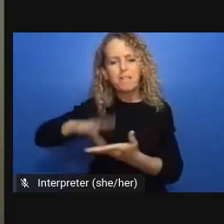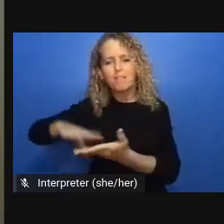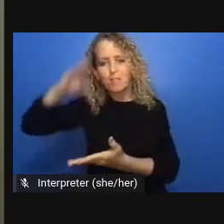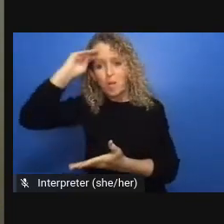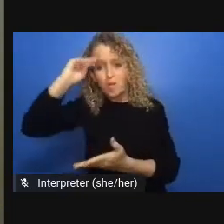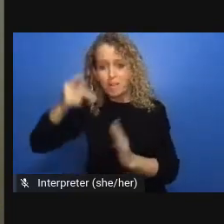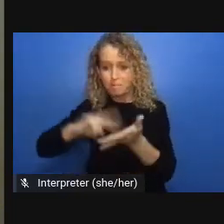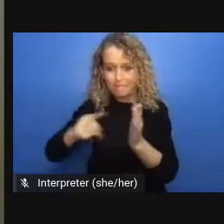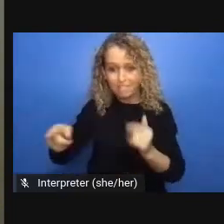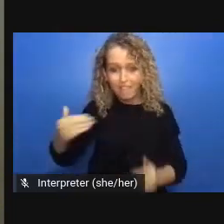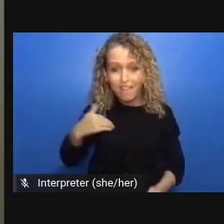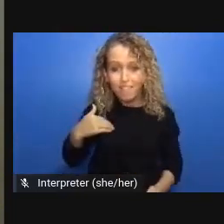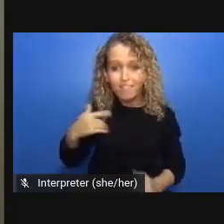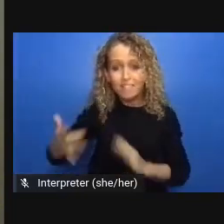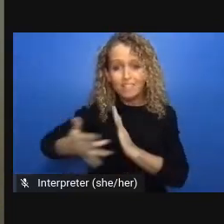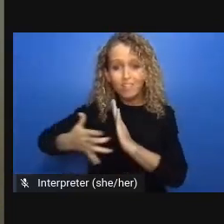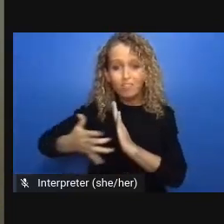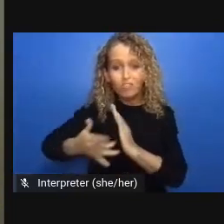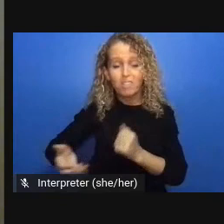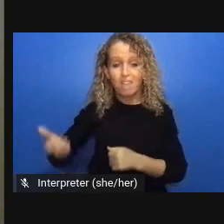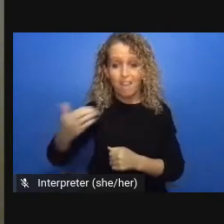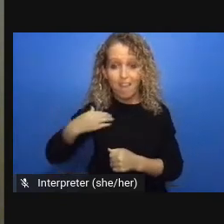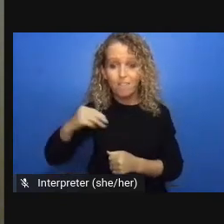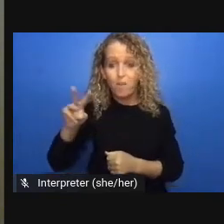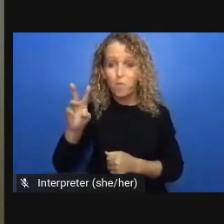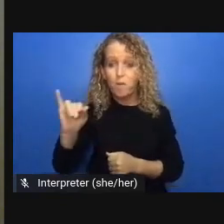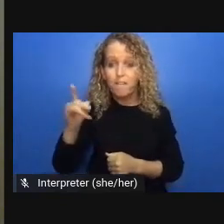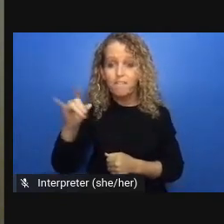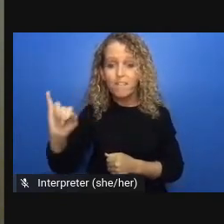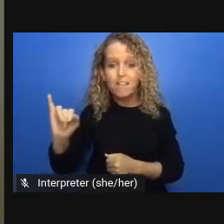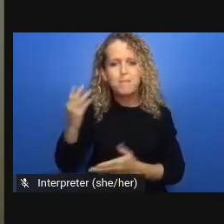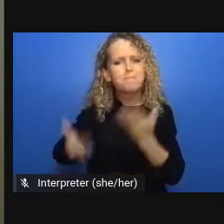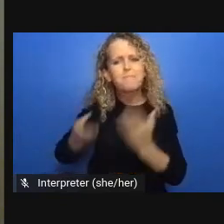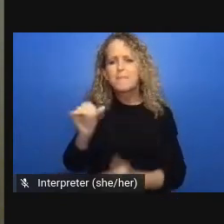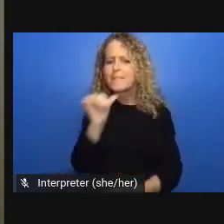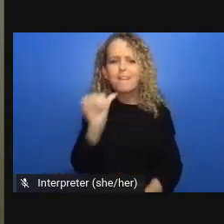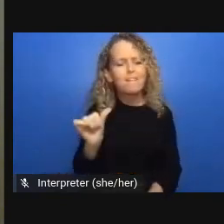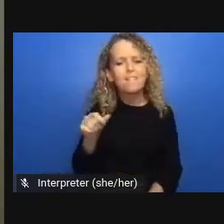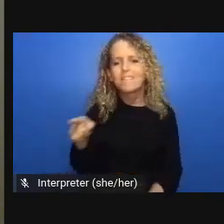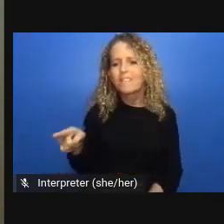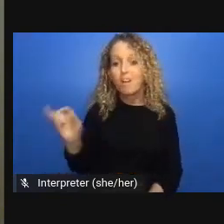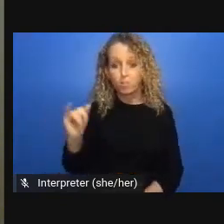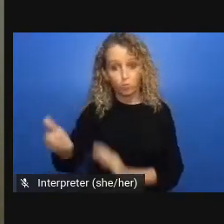police and incarceration and regulation in courts so let's get to the substance how about police